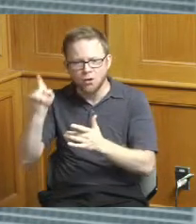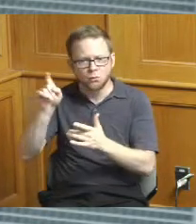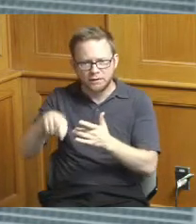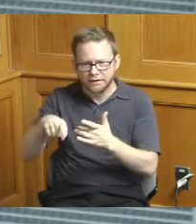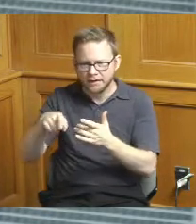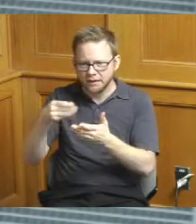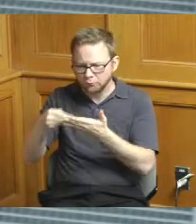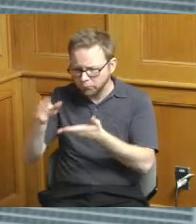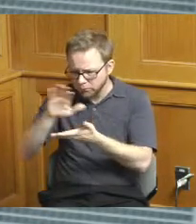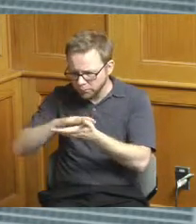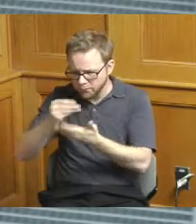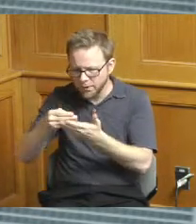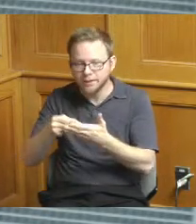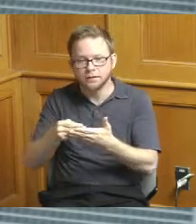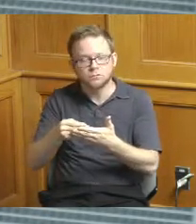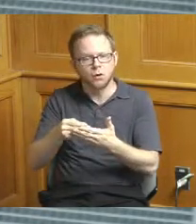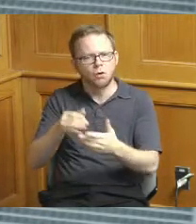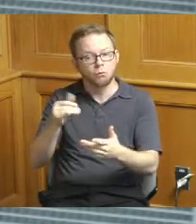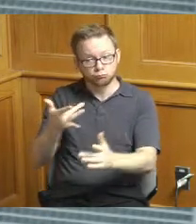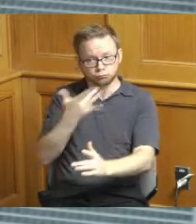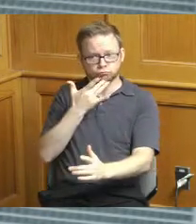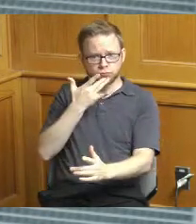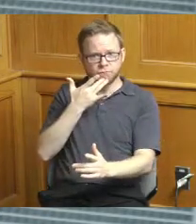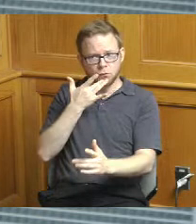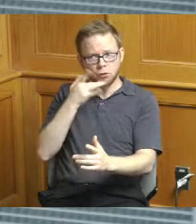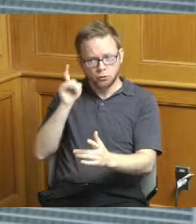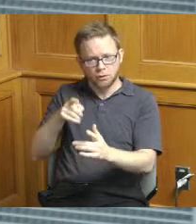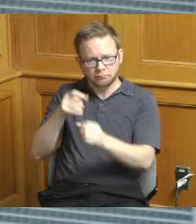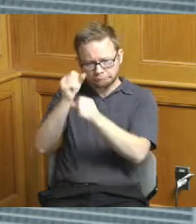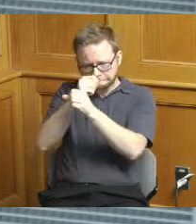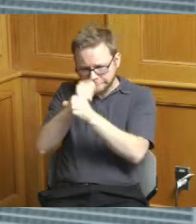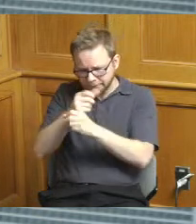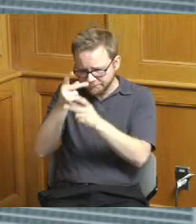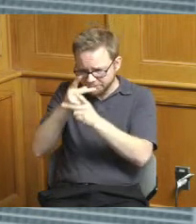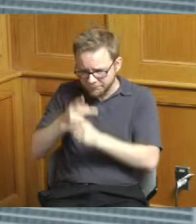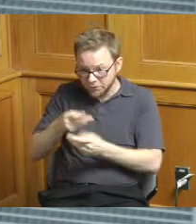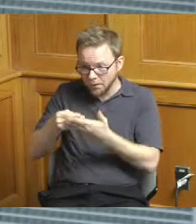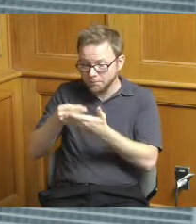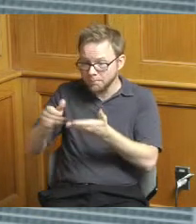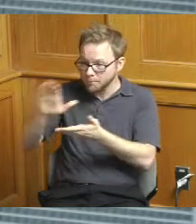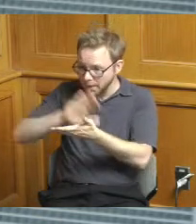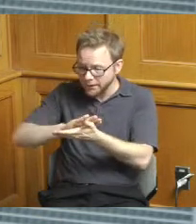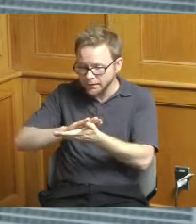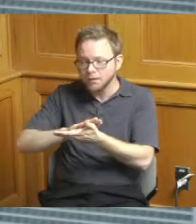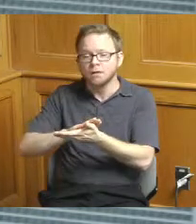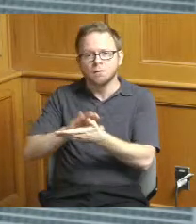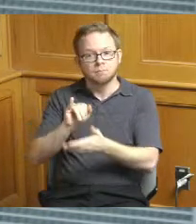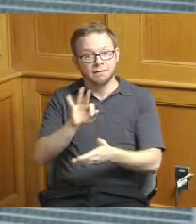better if you're able to provide that but if it's instead Arlington Heights just has the inclination